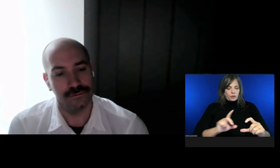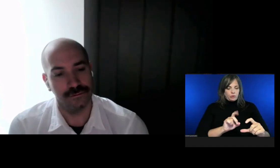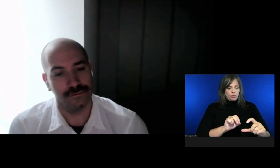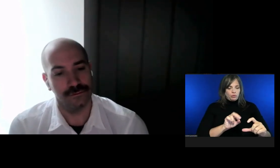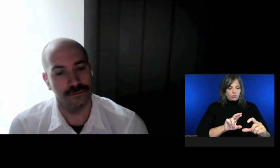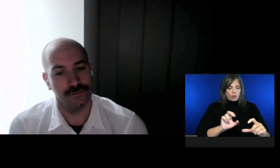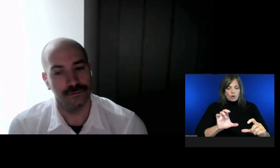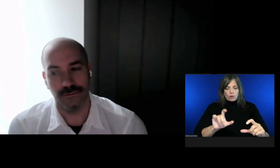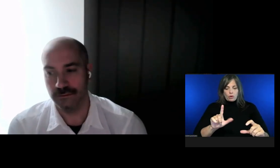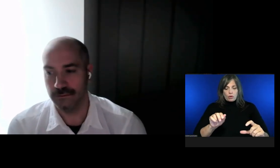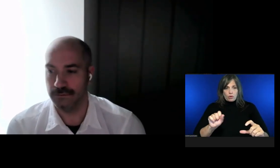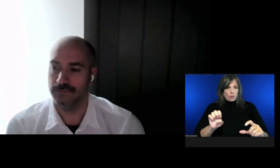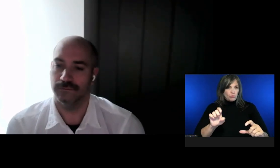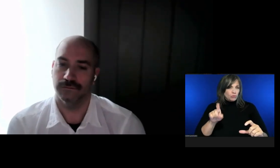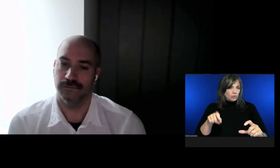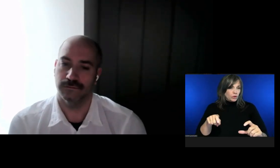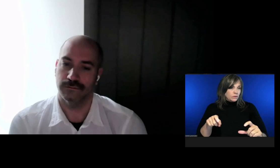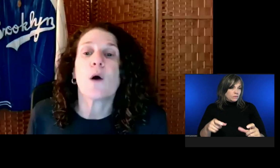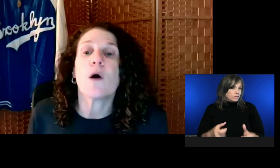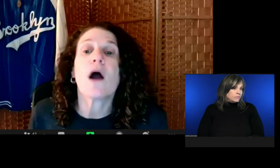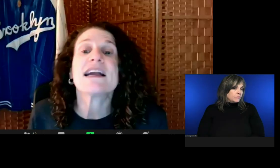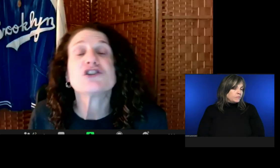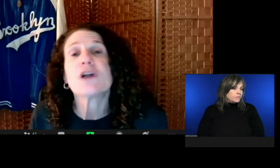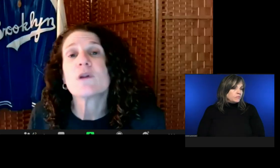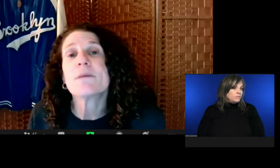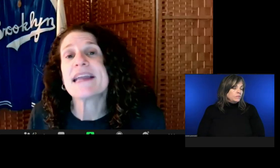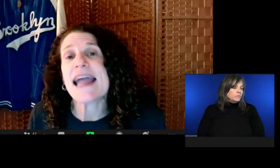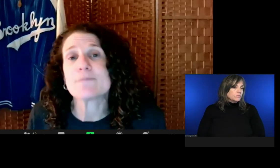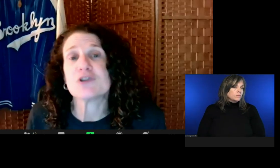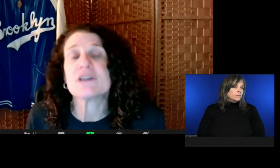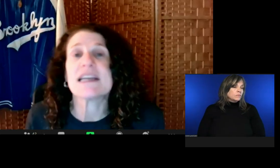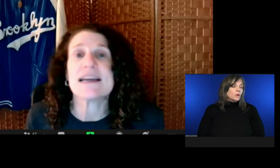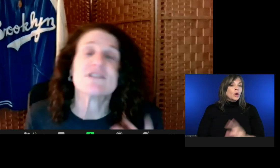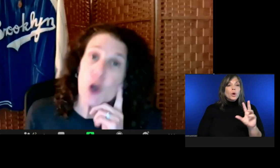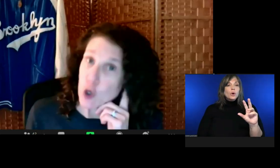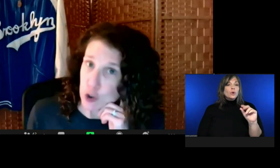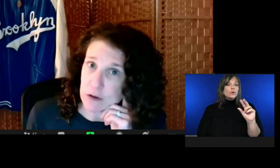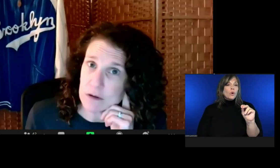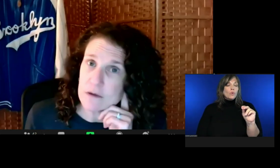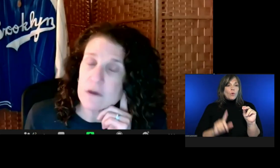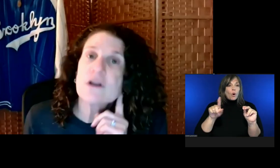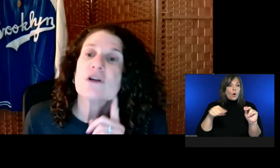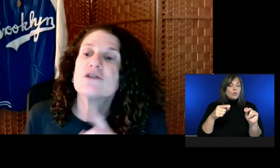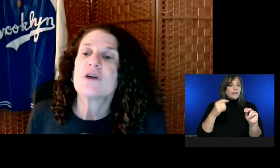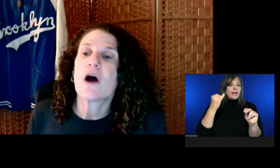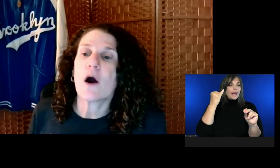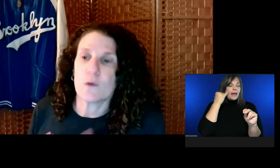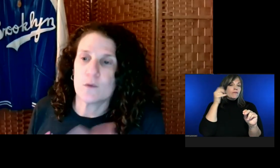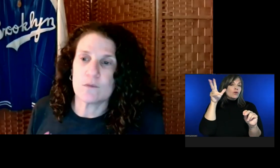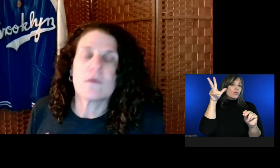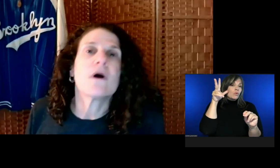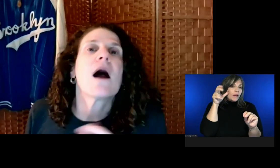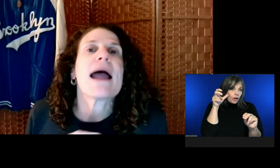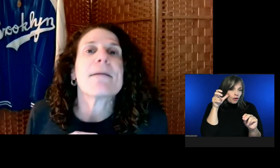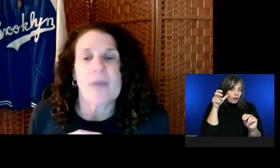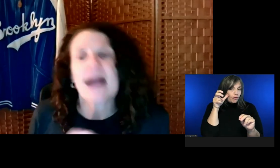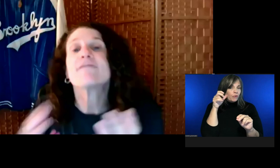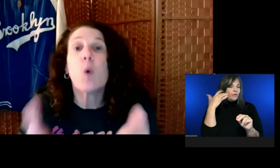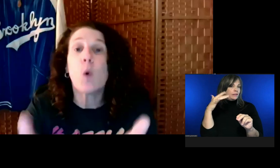No. It should only be captioned if it's heard. So... And of course...